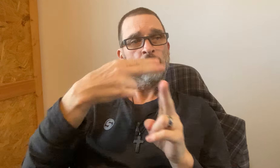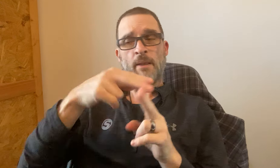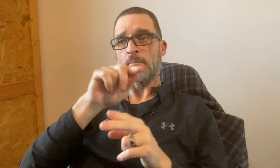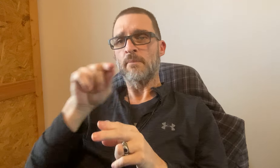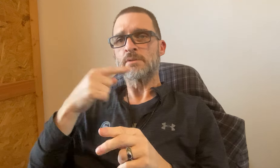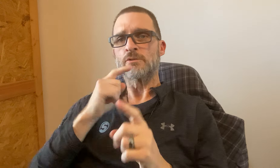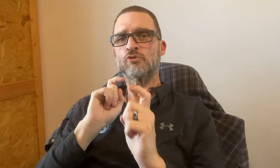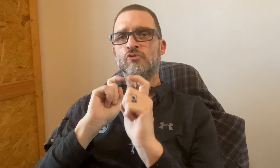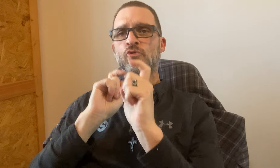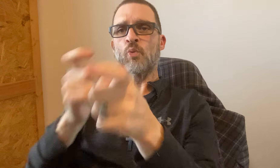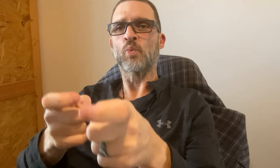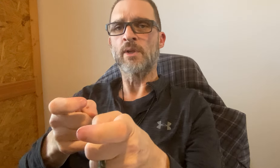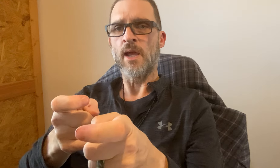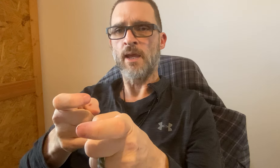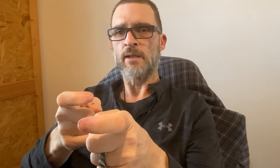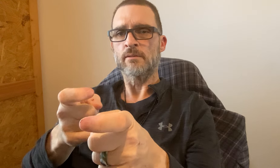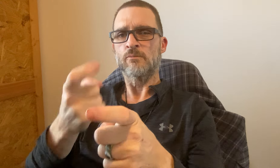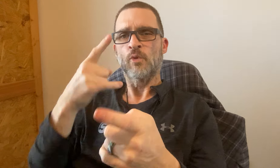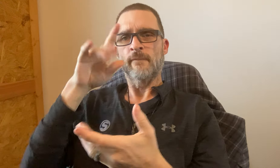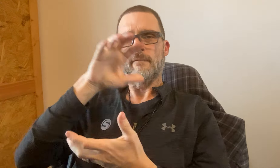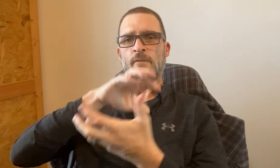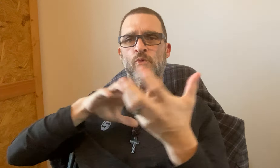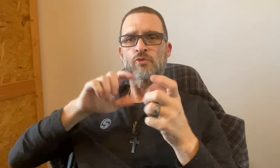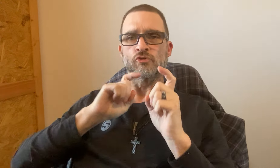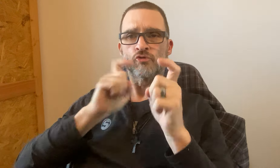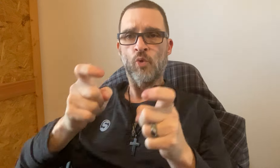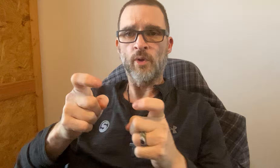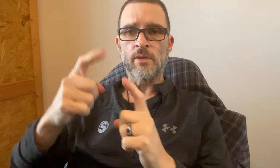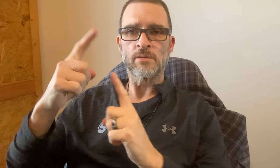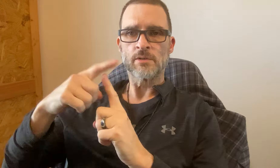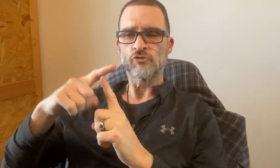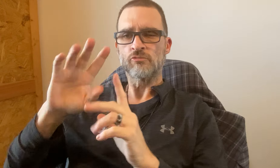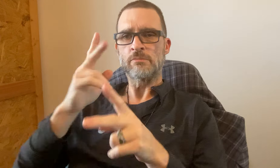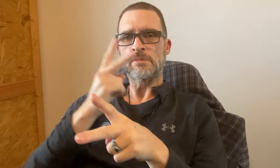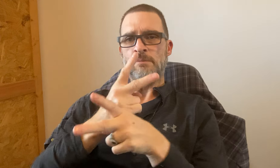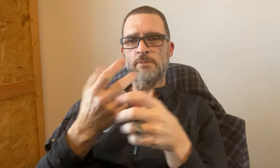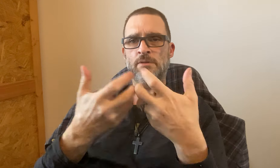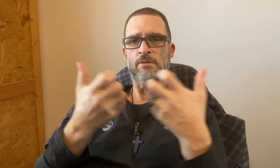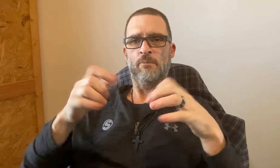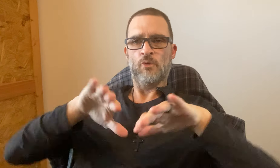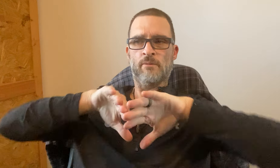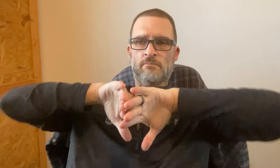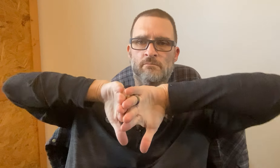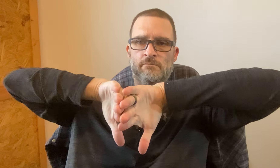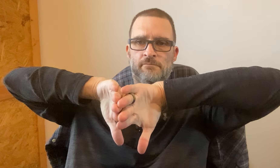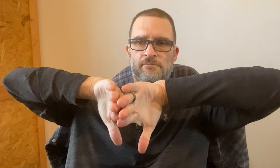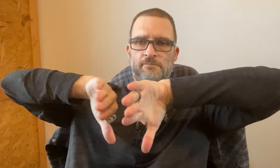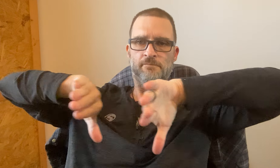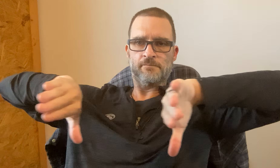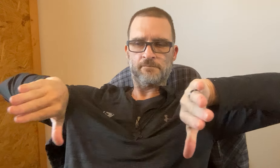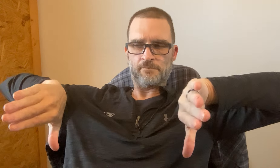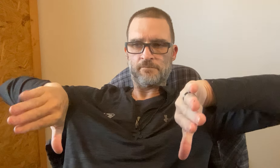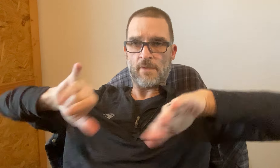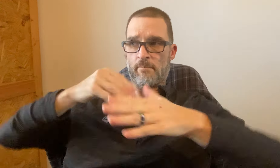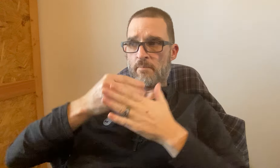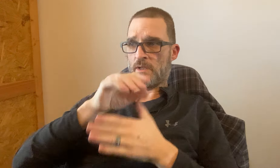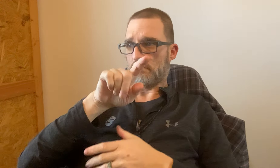Some of you have names and it's for "Donation" I don't want to get it confused if it's for Donation or for T-shirt. Keeping them both separate.